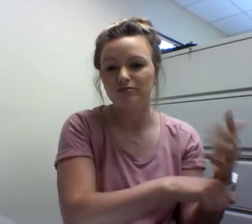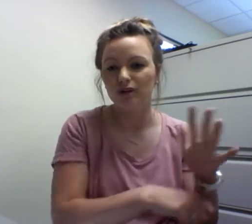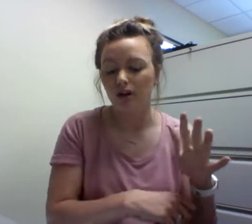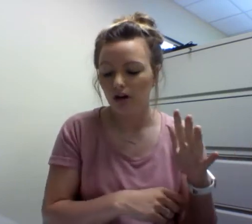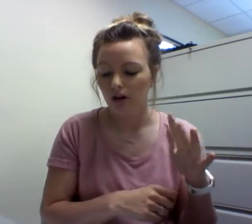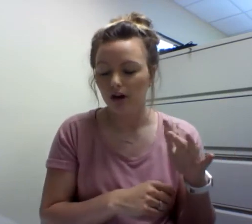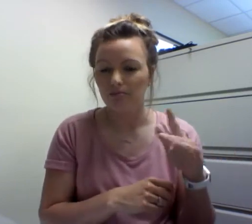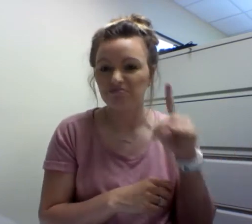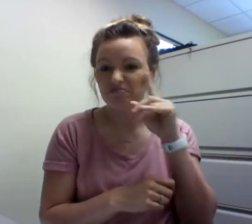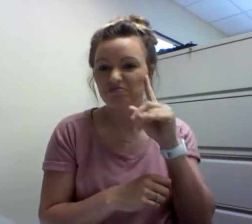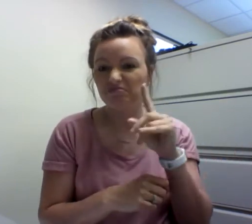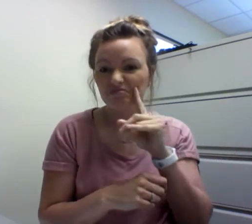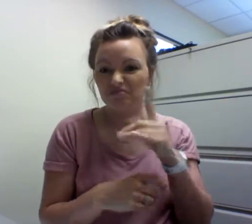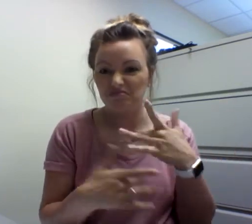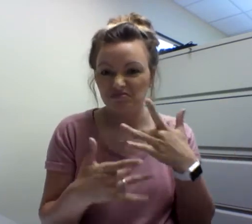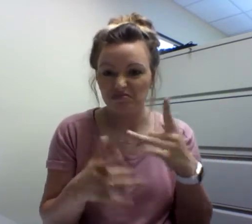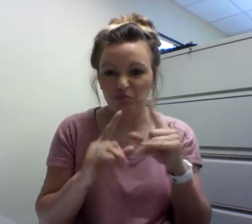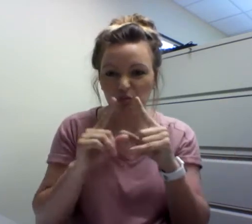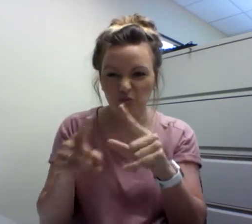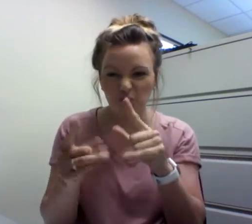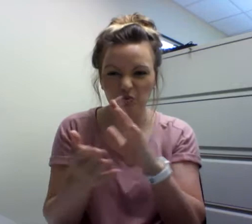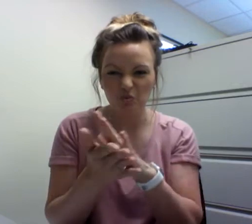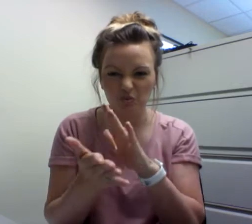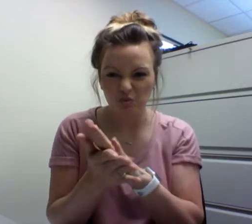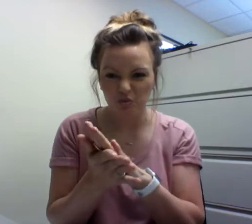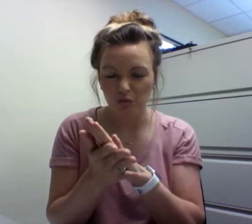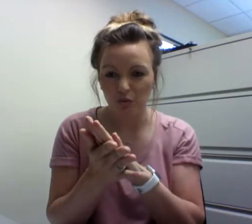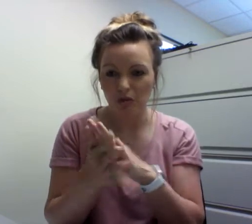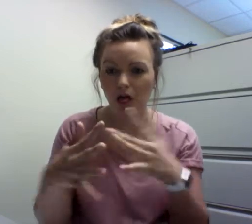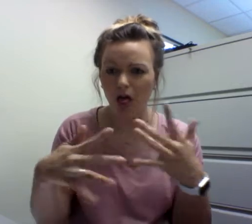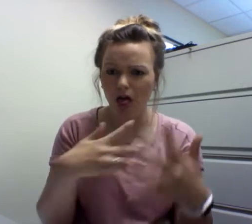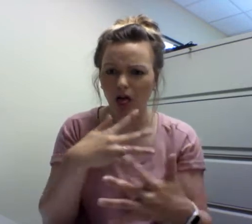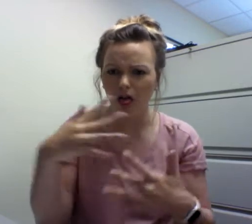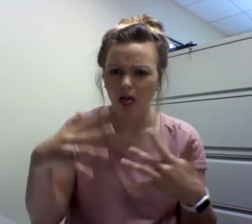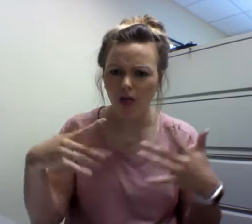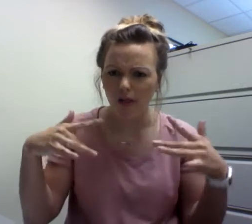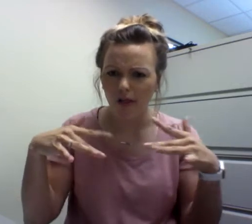Now, in that time, when Deaf institutes were starting to be established,